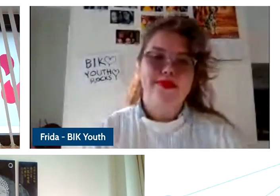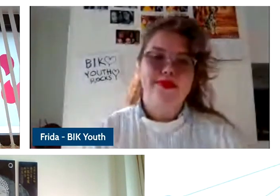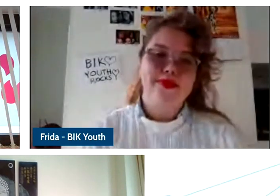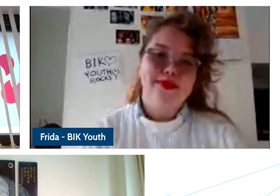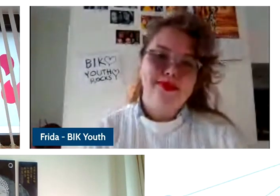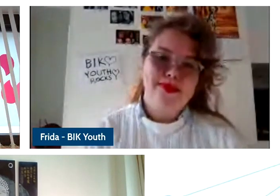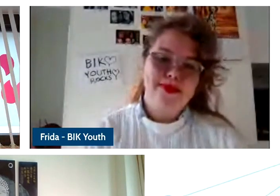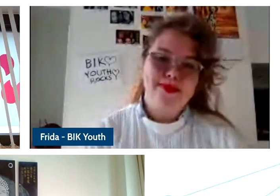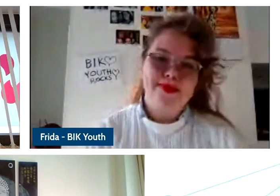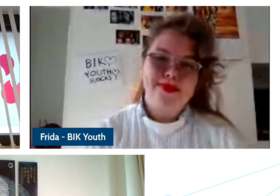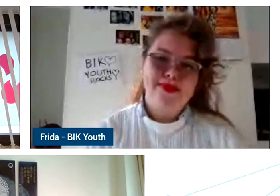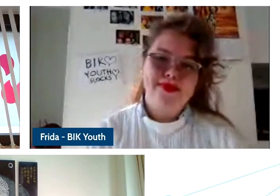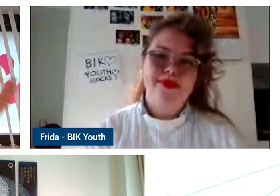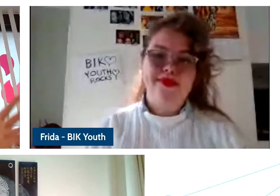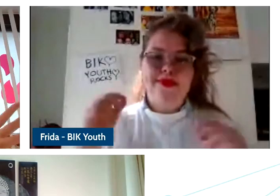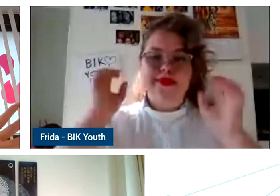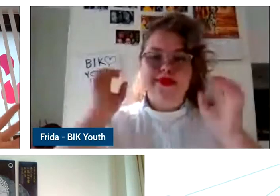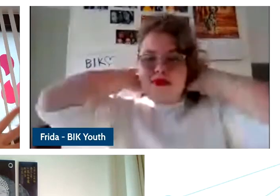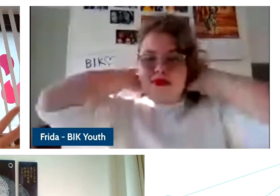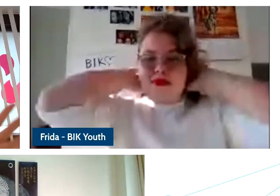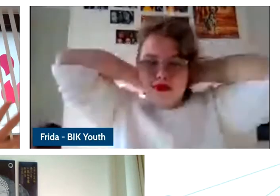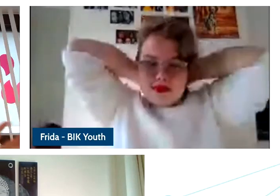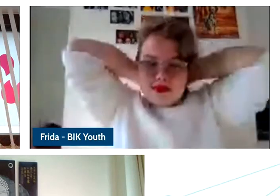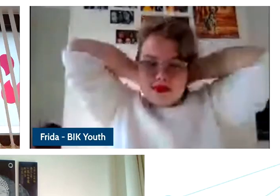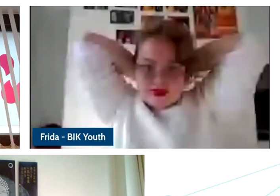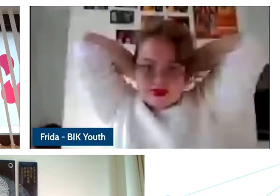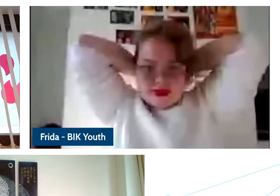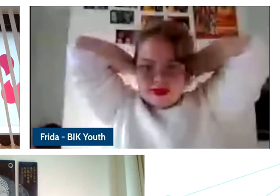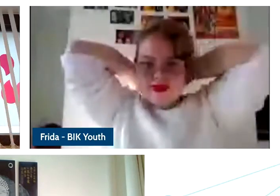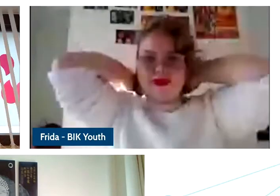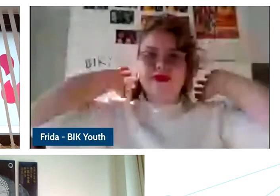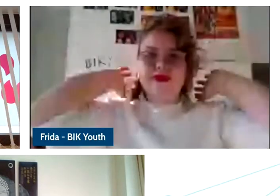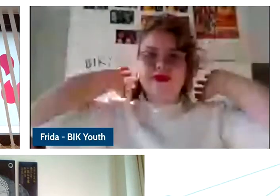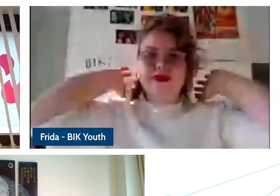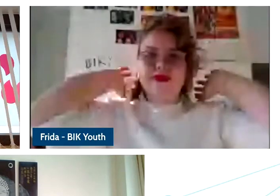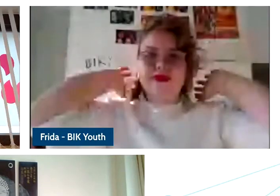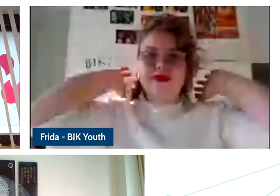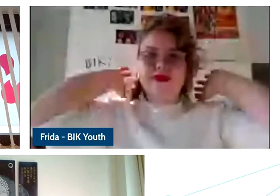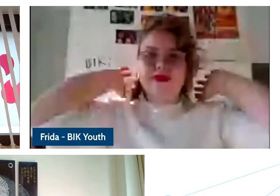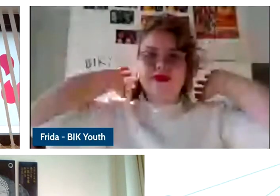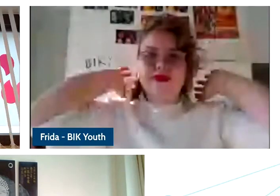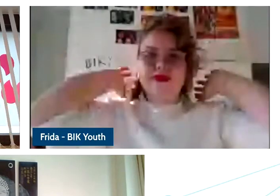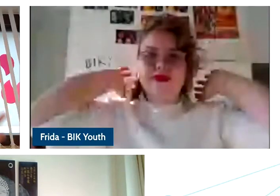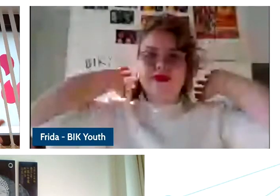people from over 19 European countries. So we have a very strong youth force